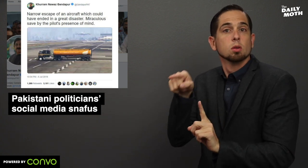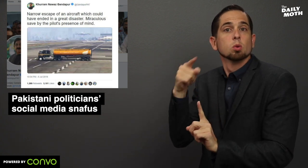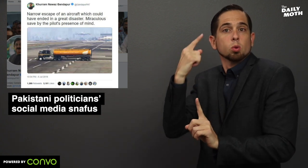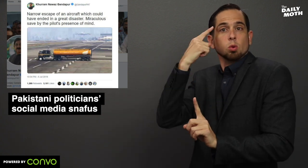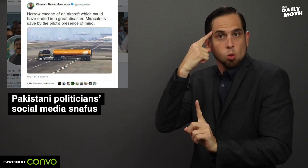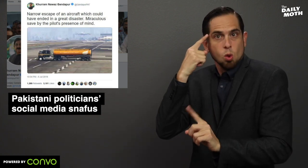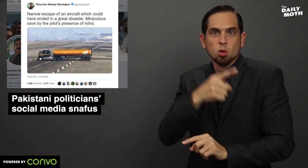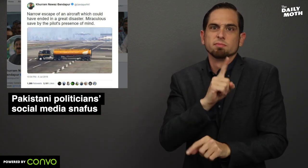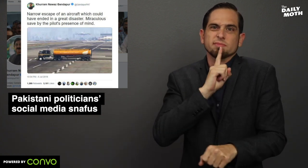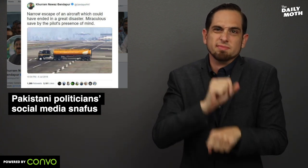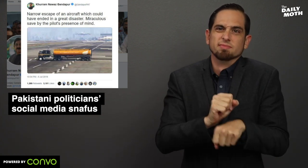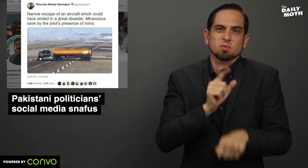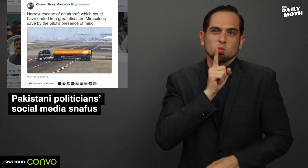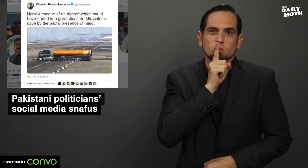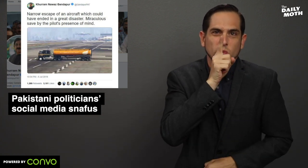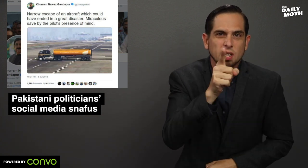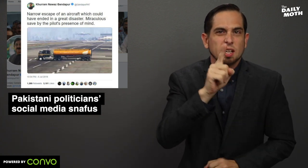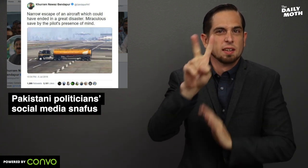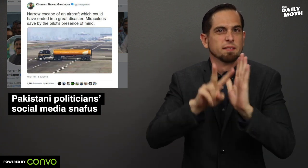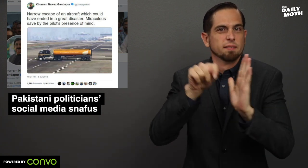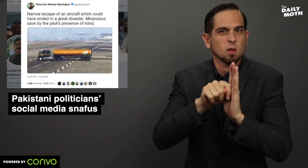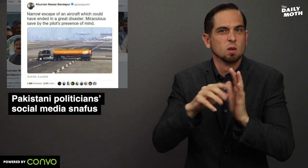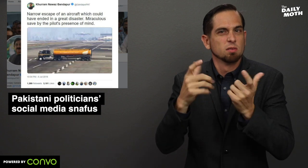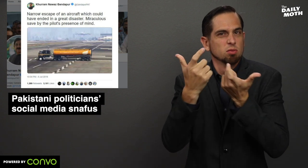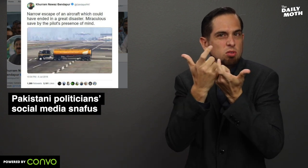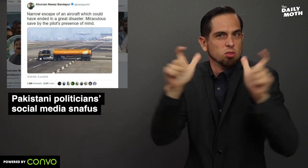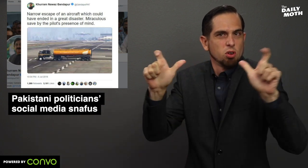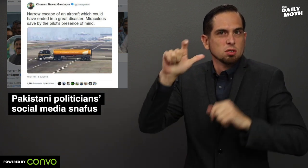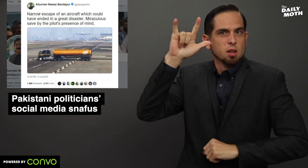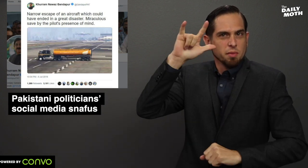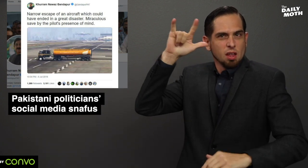what he thought was an actual video of a large airplane